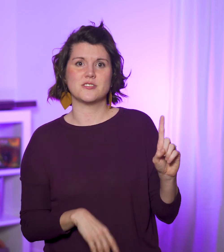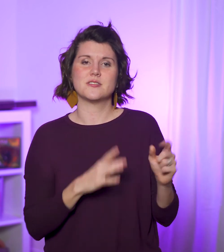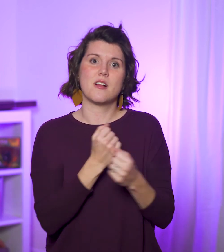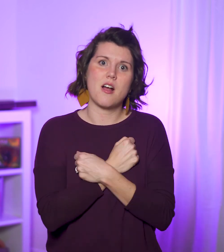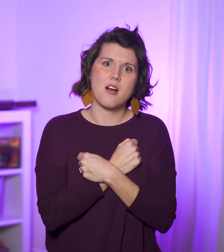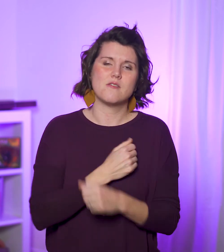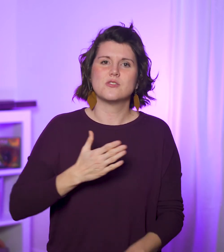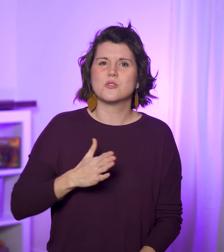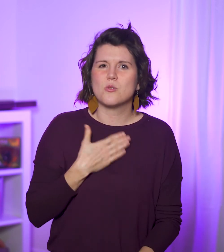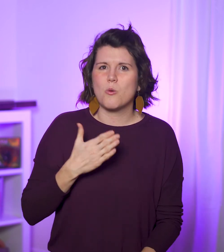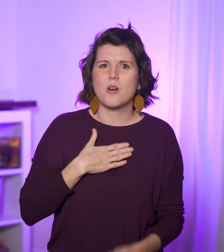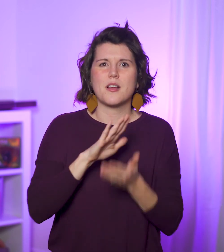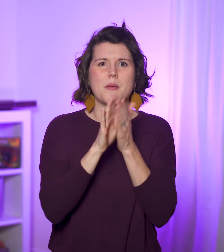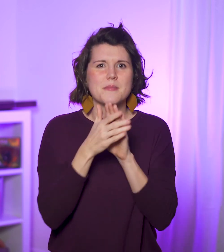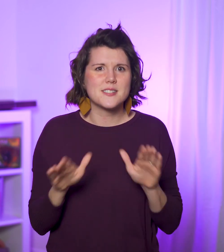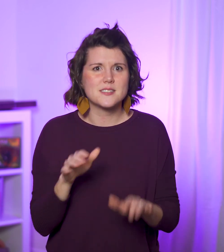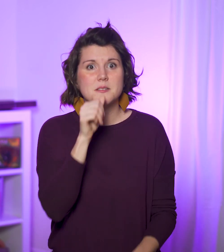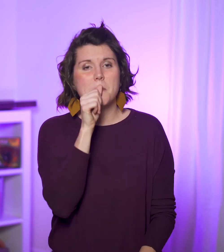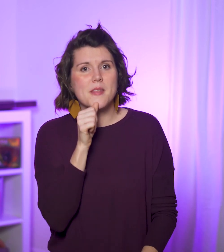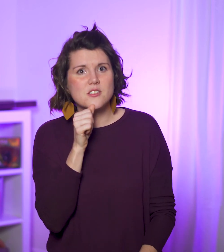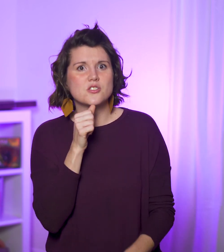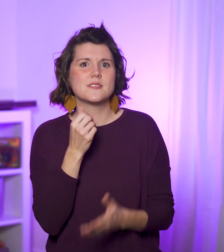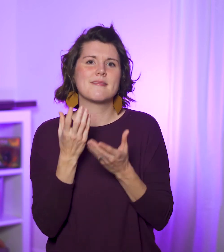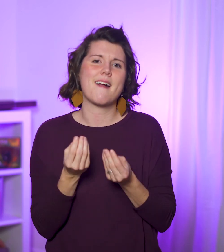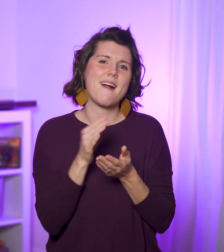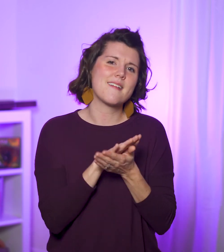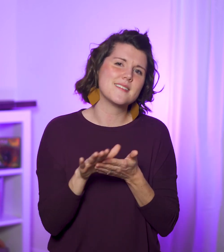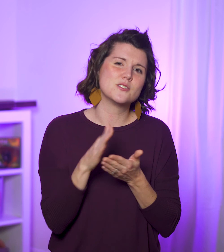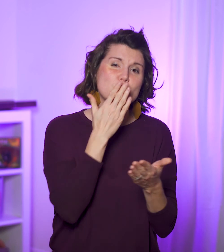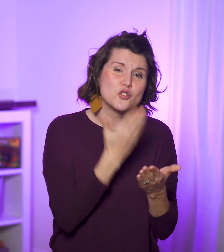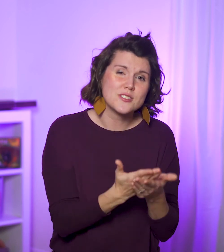Do you see love, joy, peace, patience, kindness, goodness,